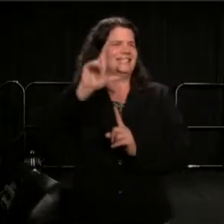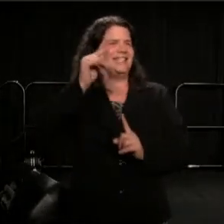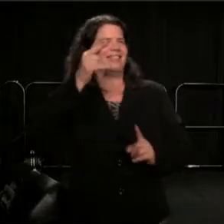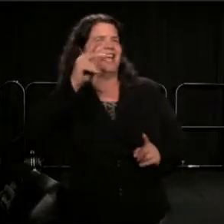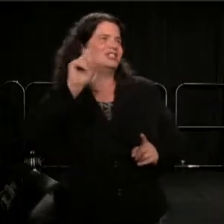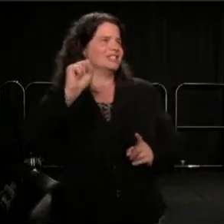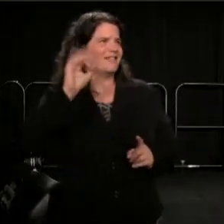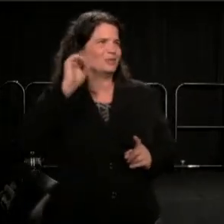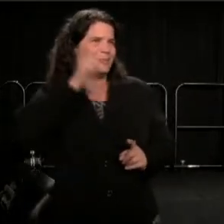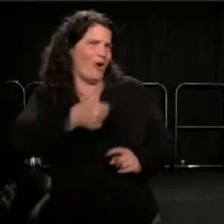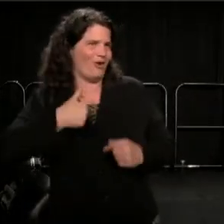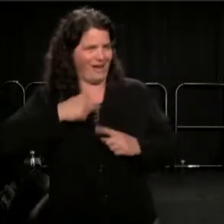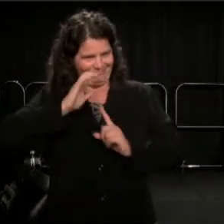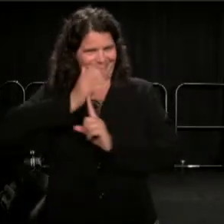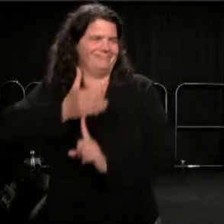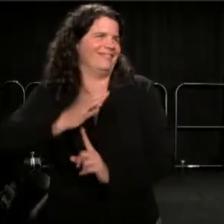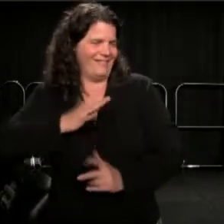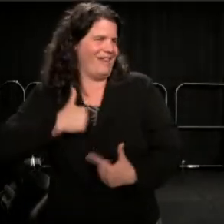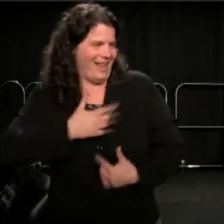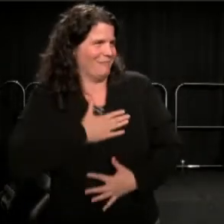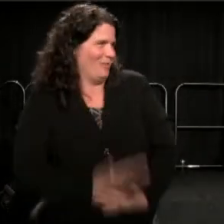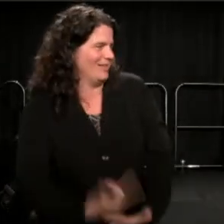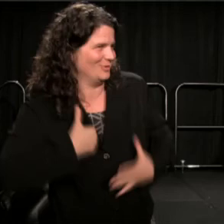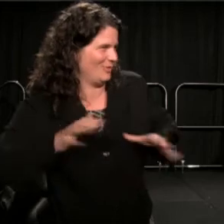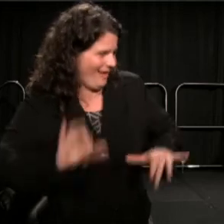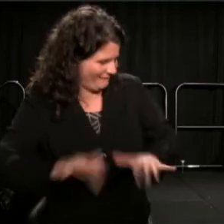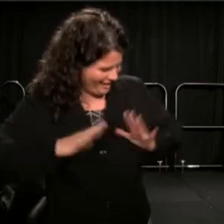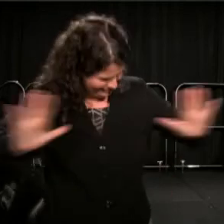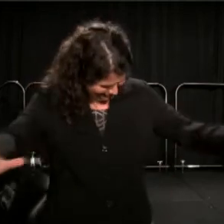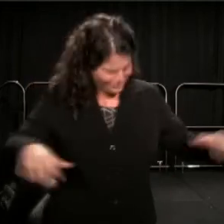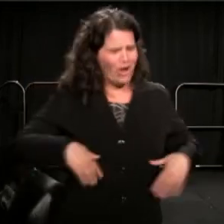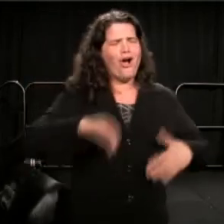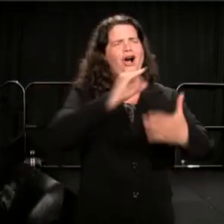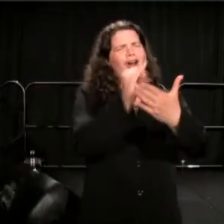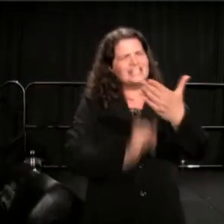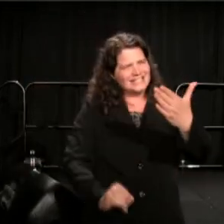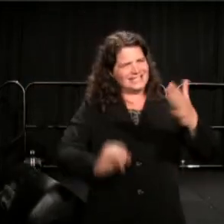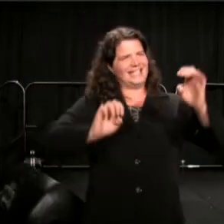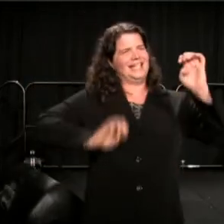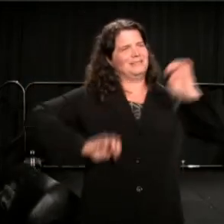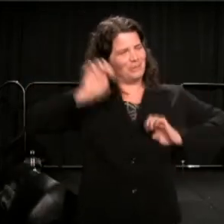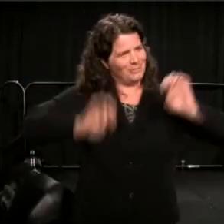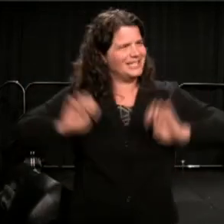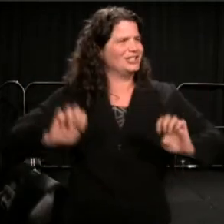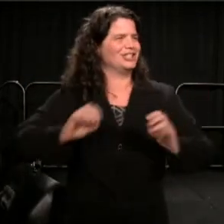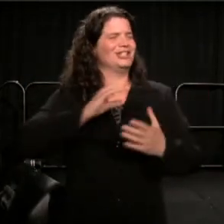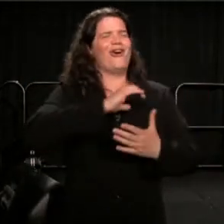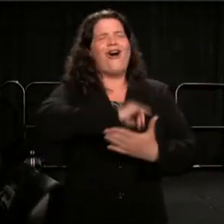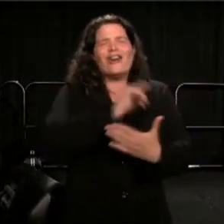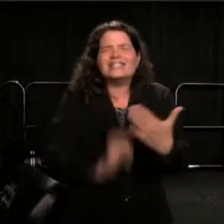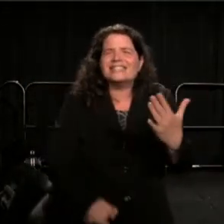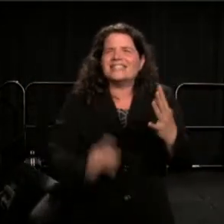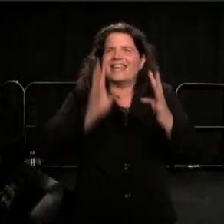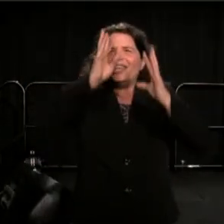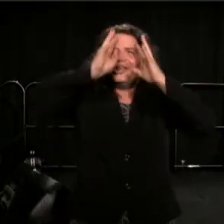Artistic experimentation. Artistic innovation in this theater that I see.